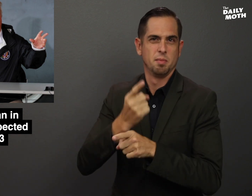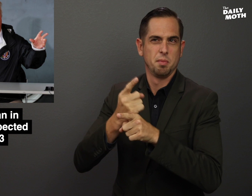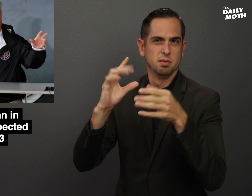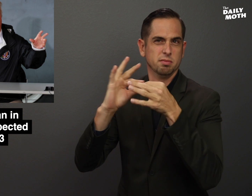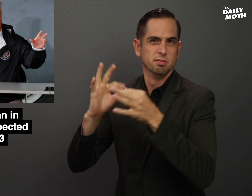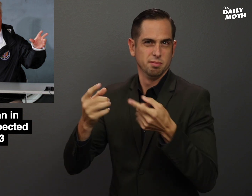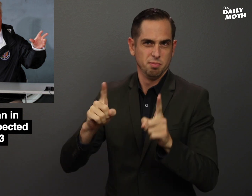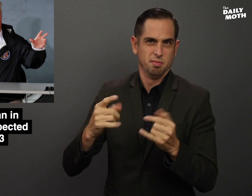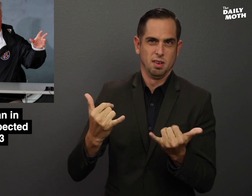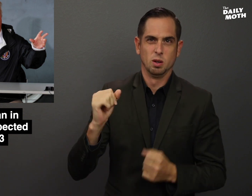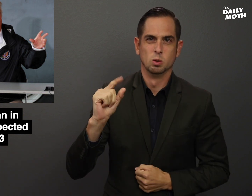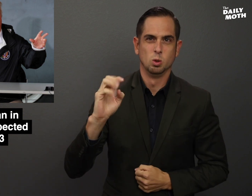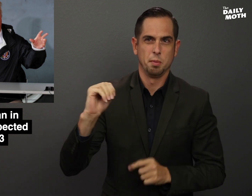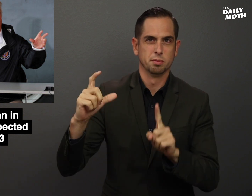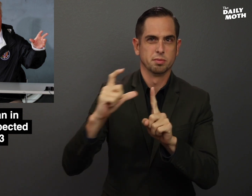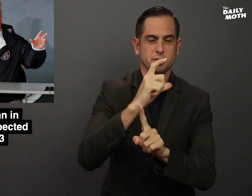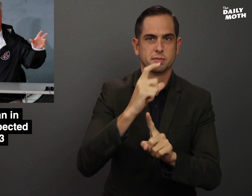those comments while they are facing a hurricane.